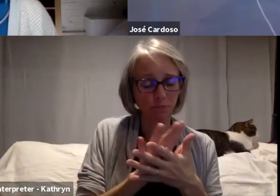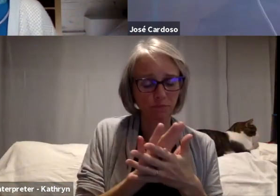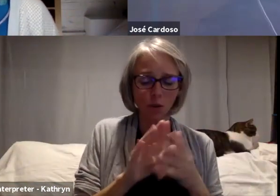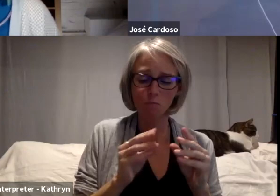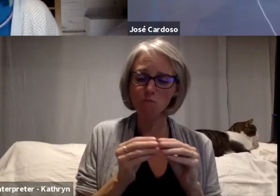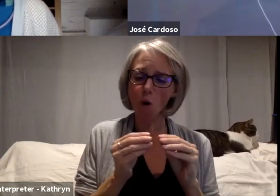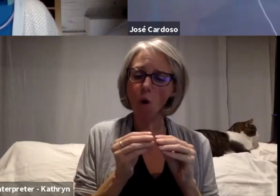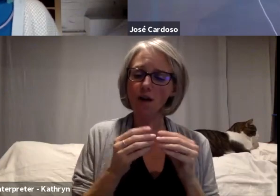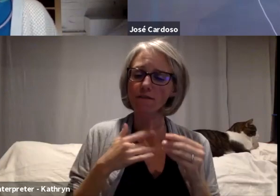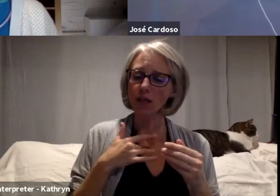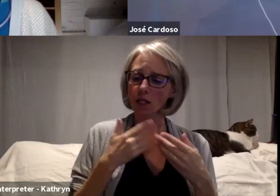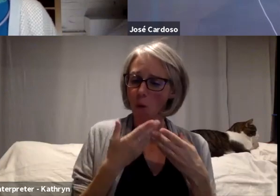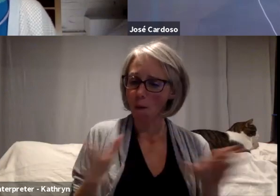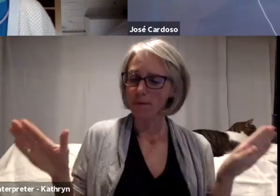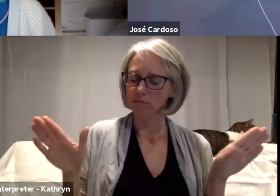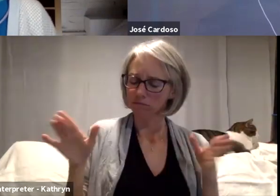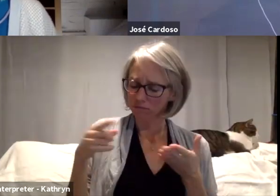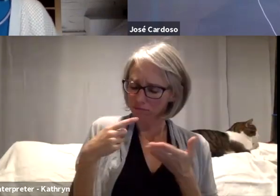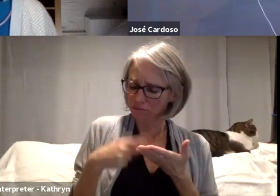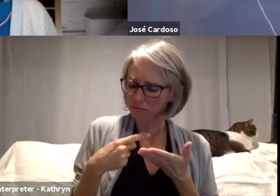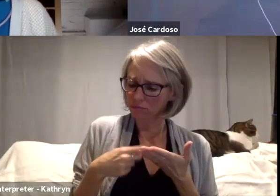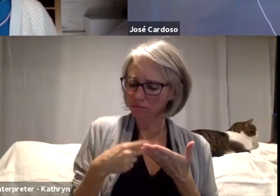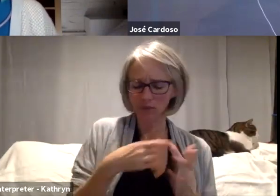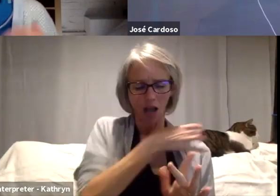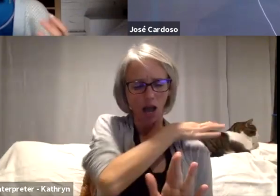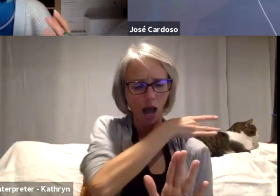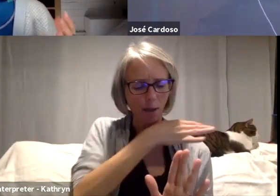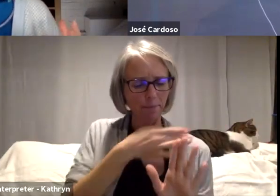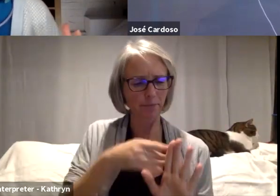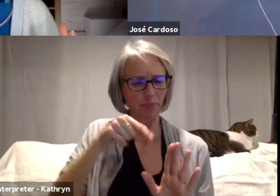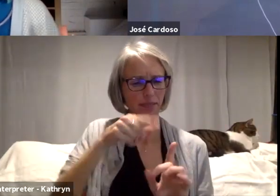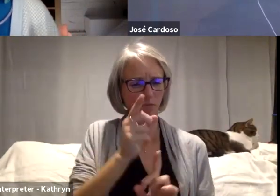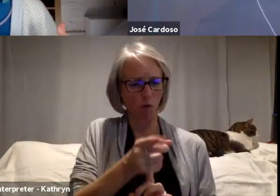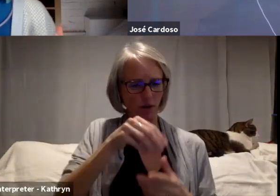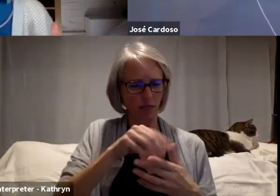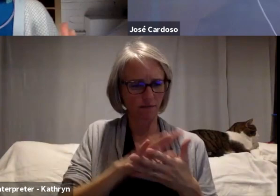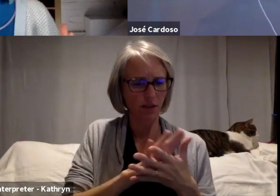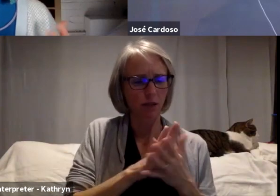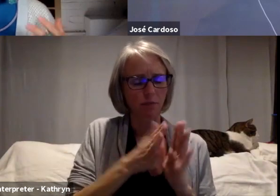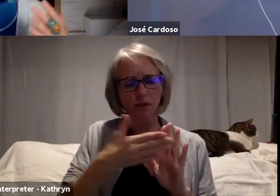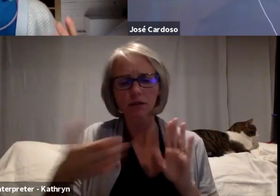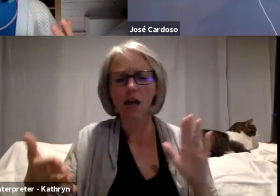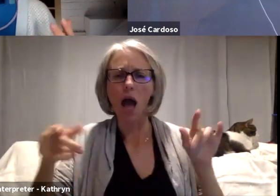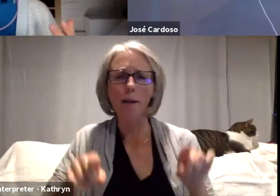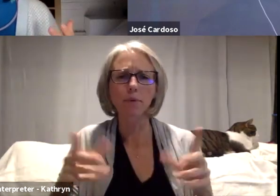And perhaps let's talk about, a little bit, you had a different idea when you were going to the community and you were invited.